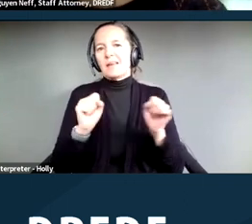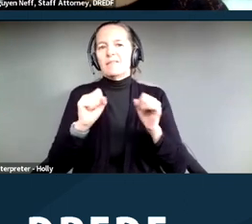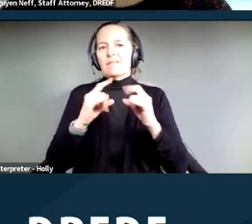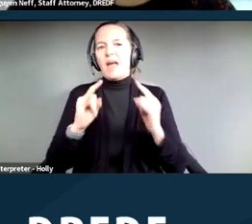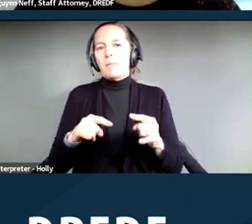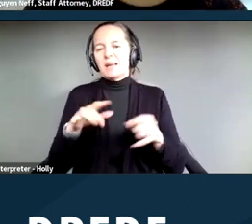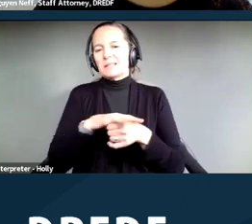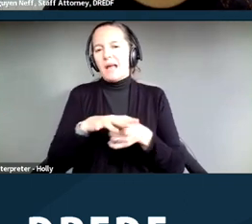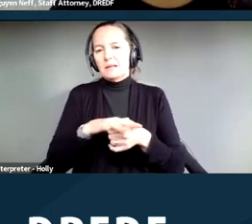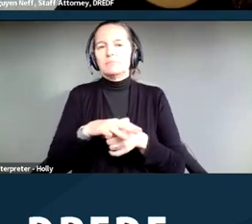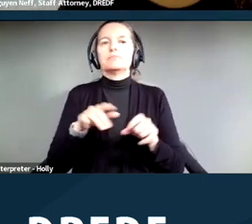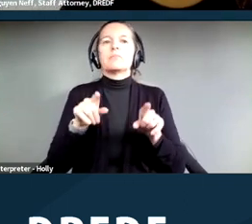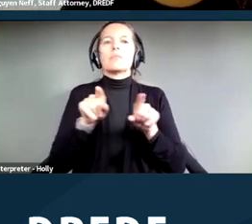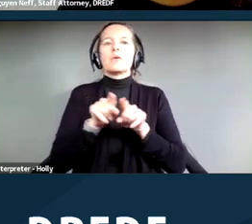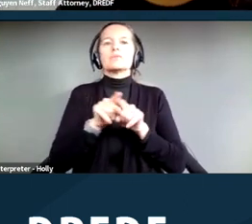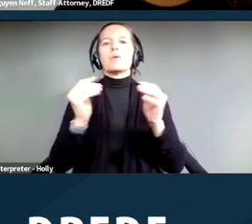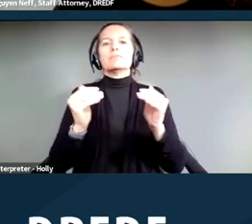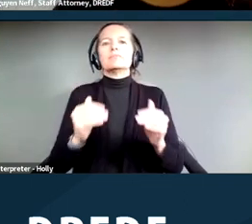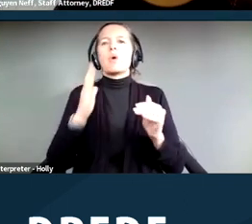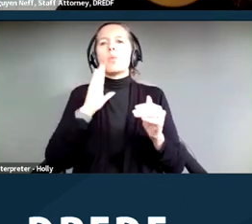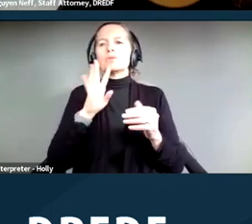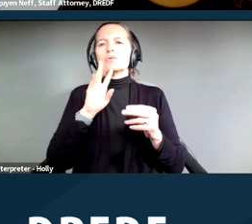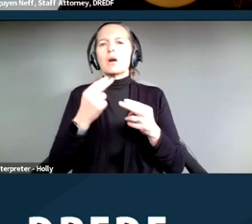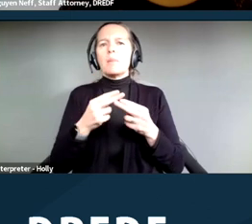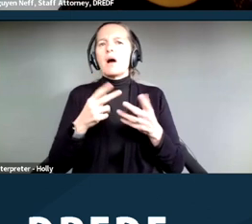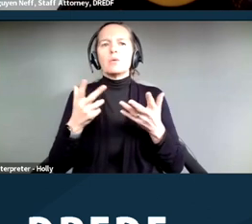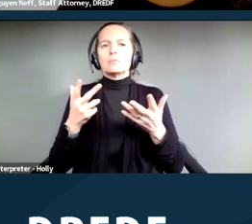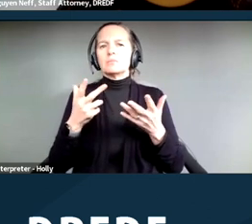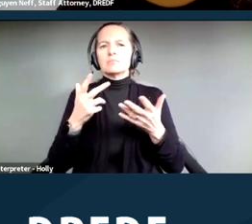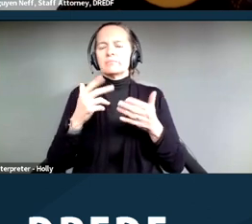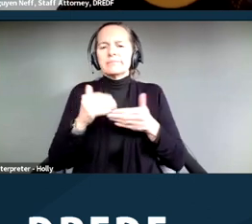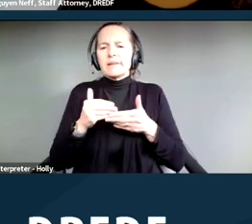And we're also going to go over the sort of logistics and step by step process for